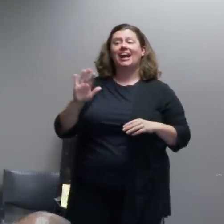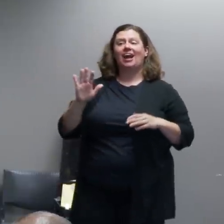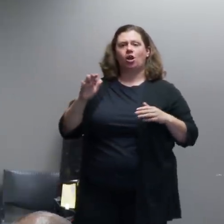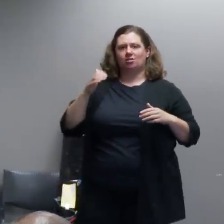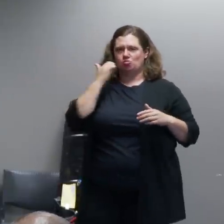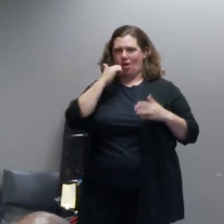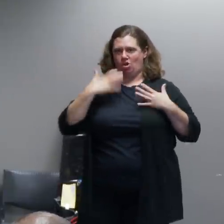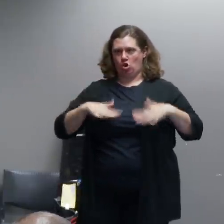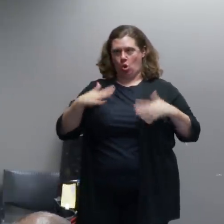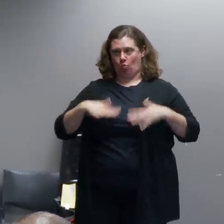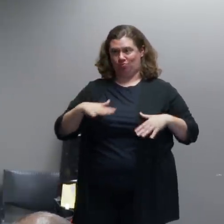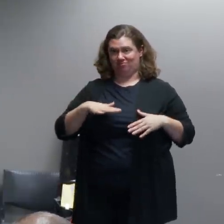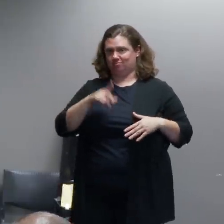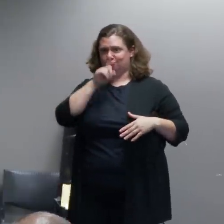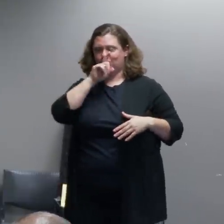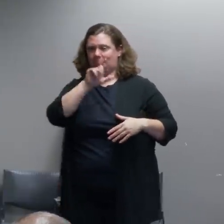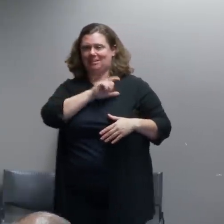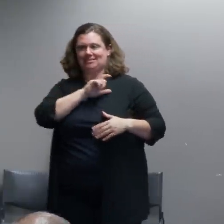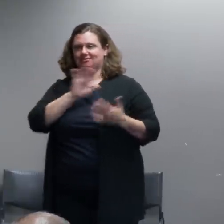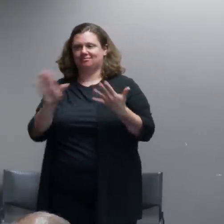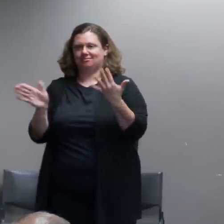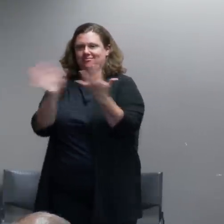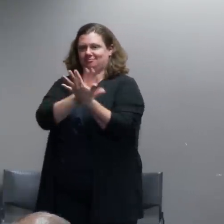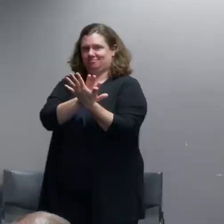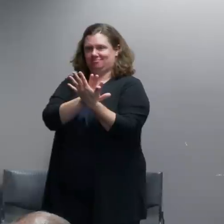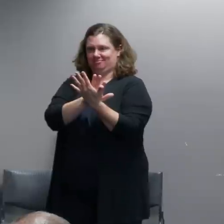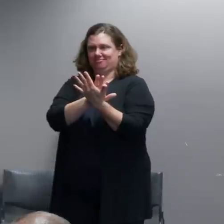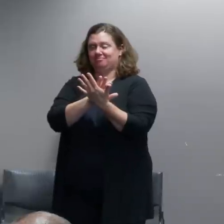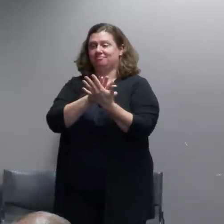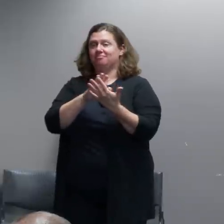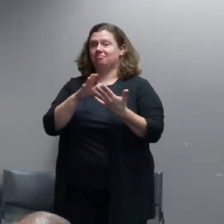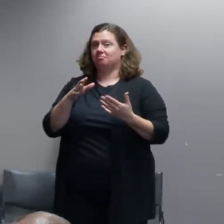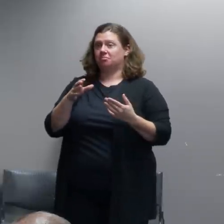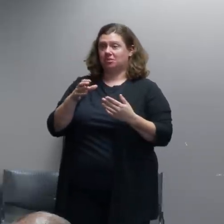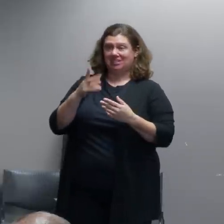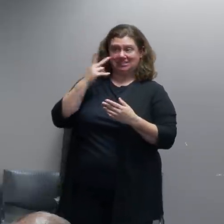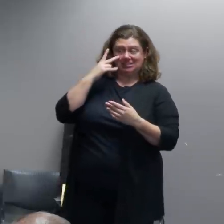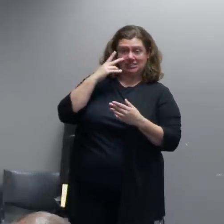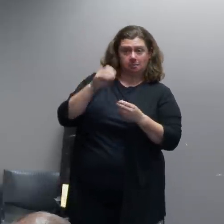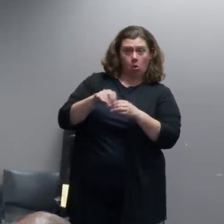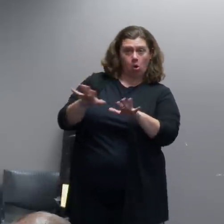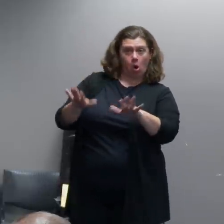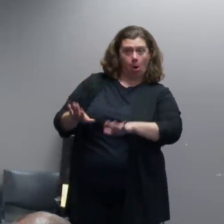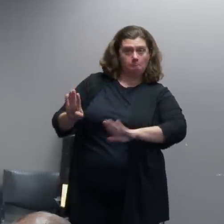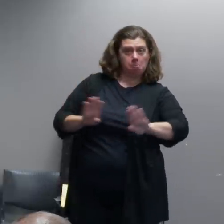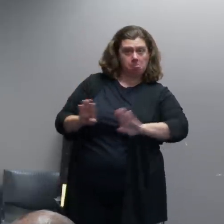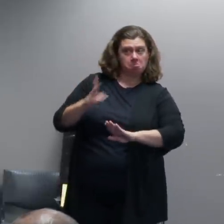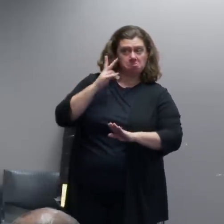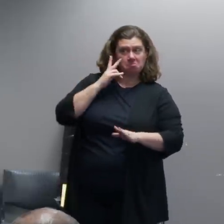would have a calming effect on people coming into the park for the evening and it really didn't work very well.